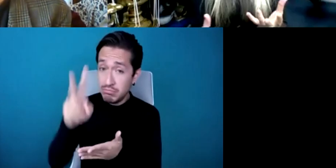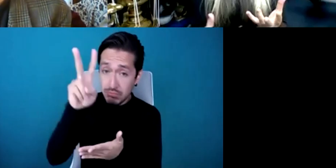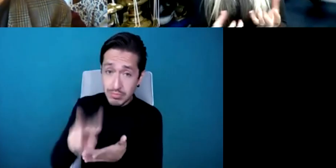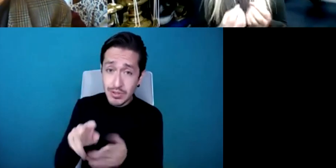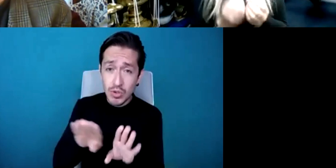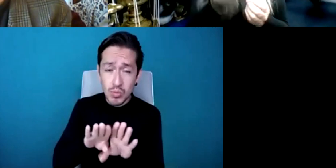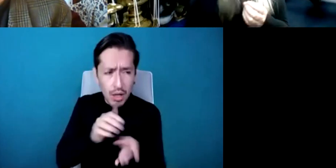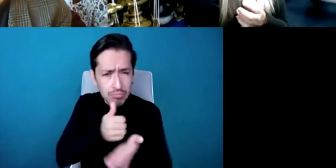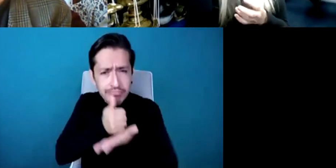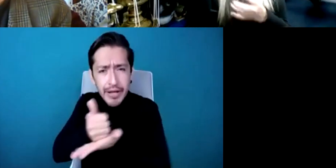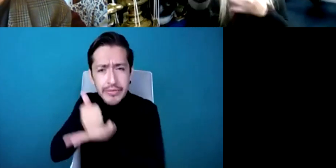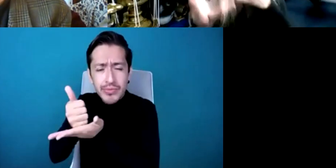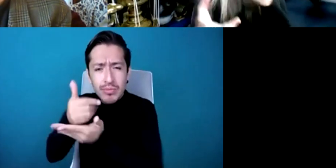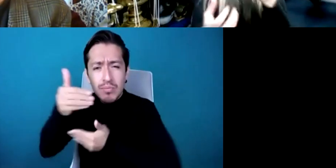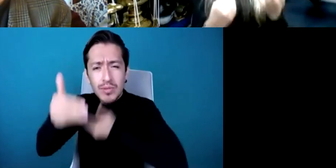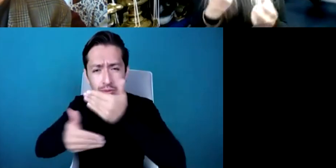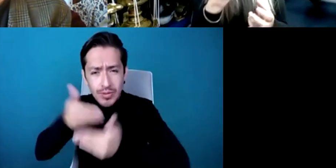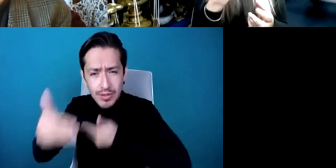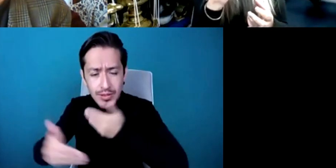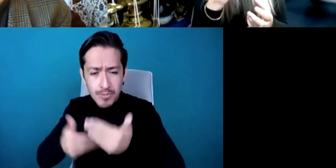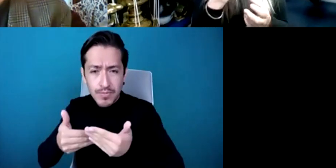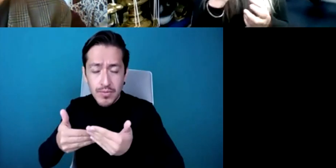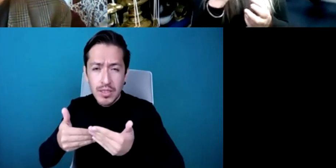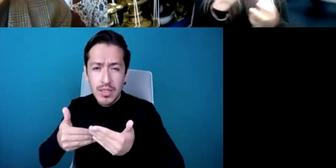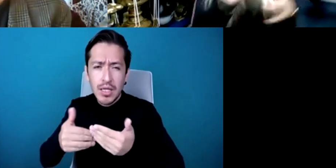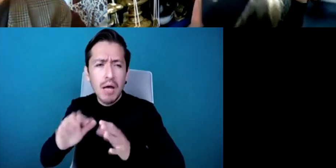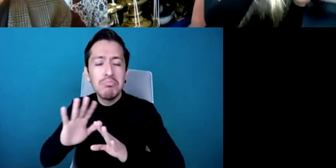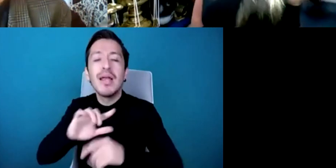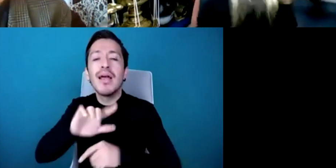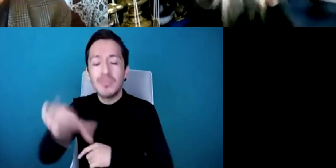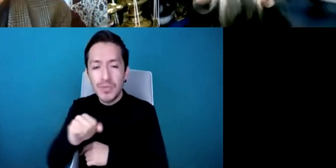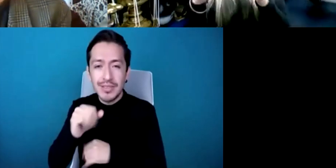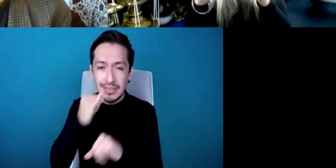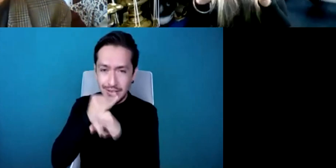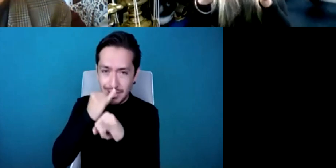really you know blossomed and we all had computers and so on then a lot of Japanese people could then